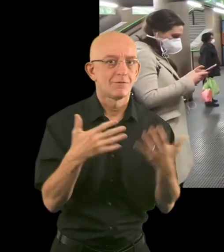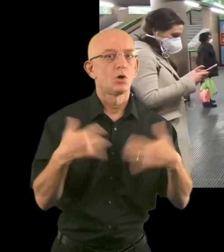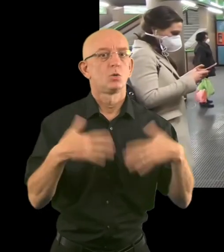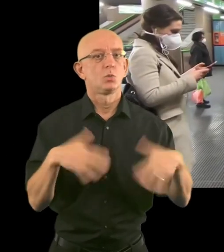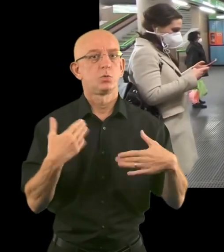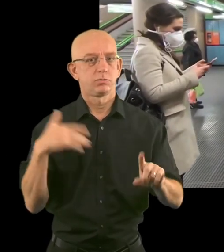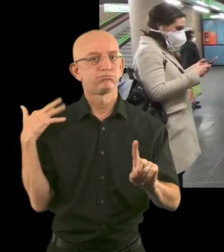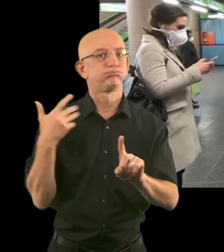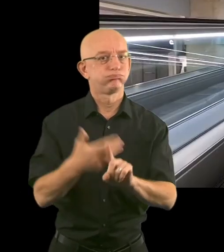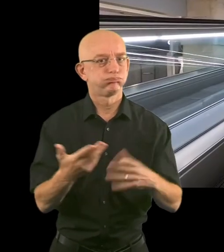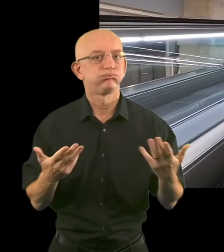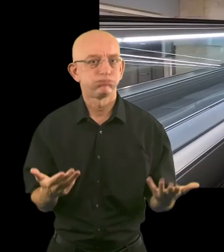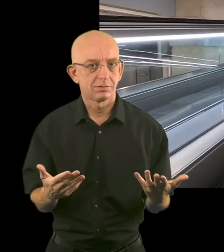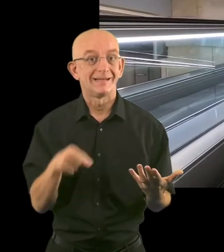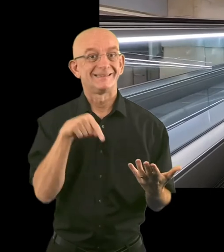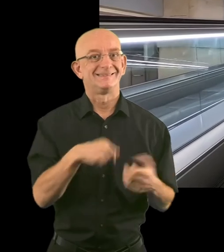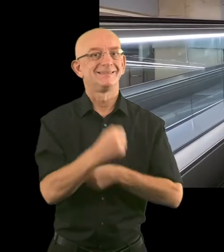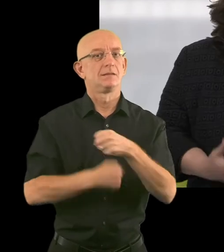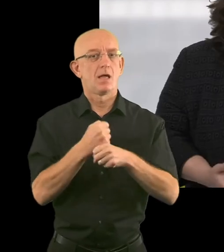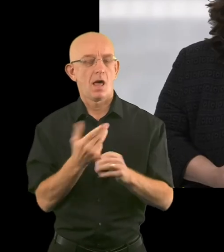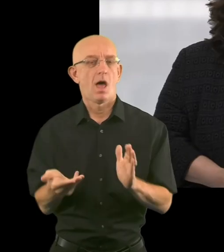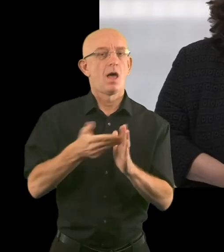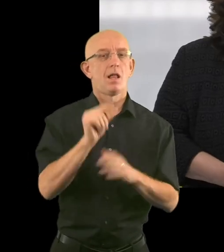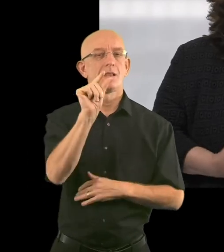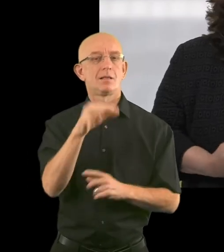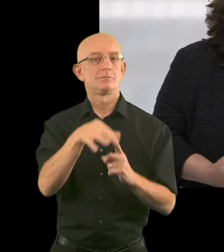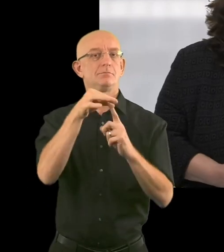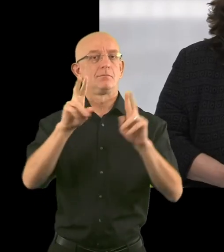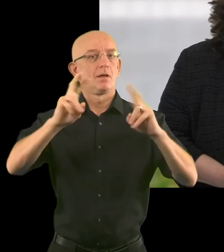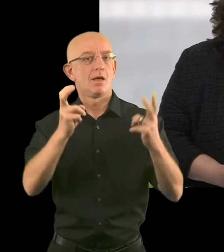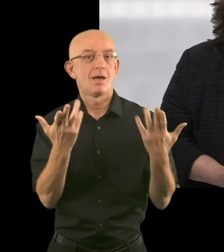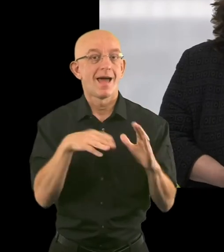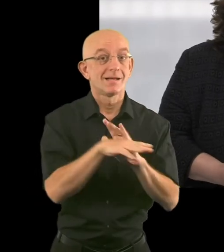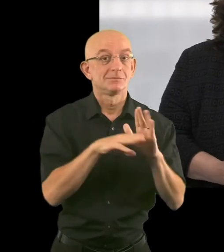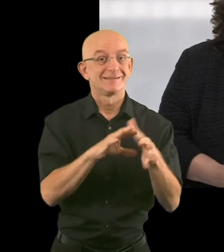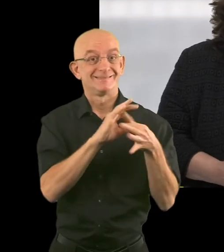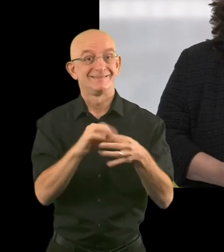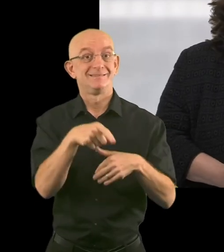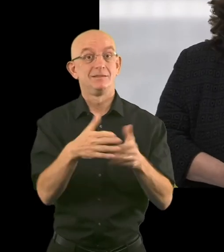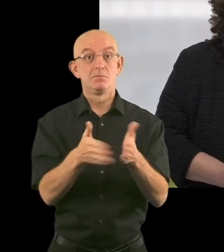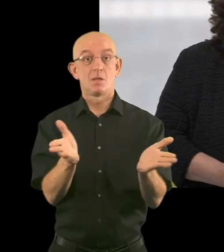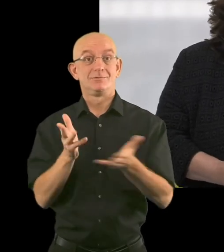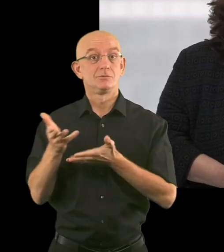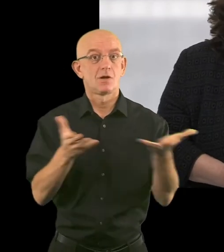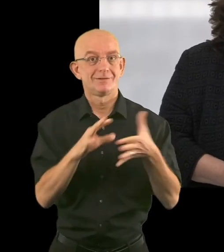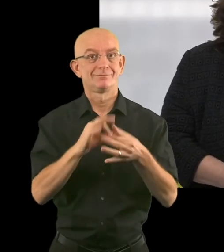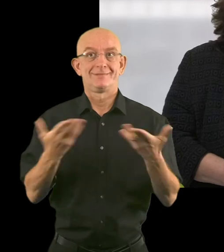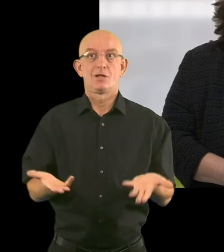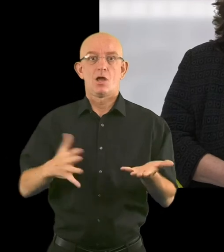is more than ever a priority. And that’s why this year a special mention “accessibility of public services in times of pandemic”